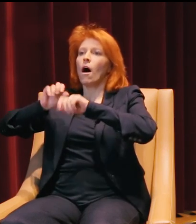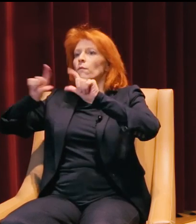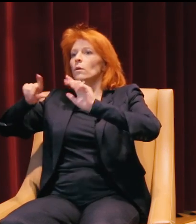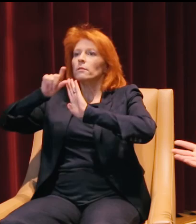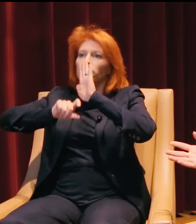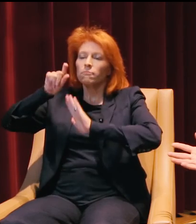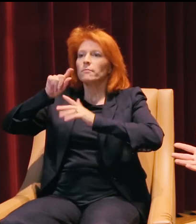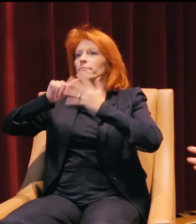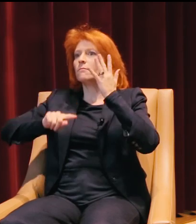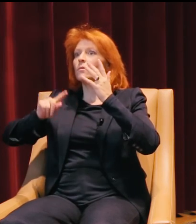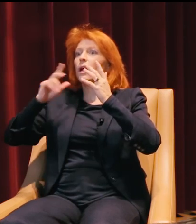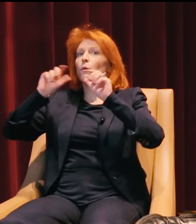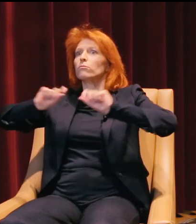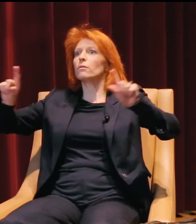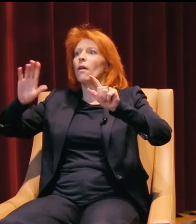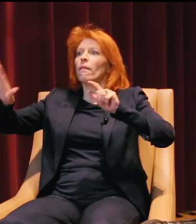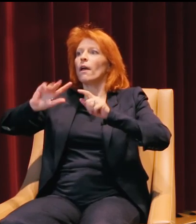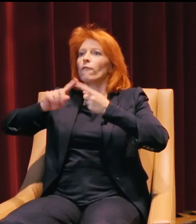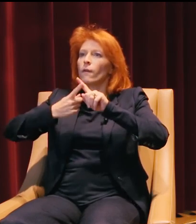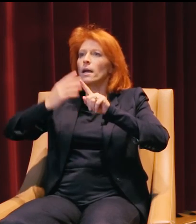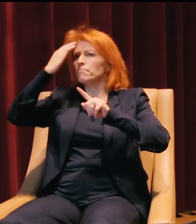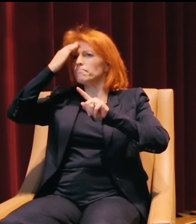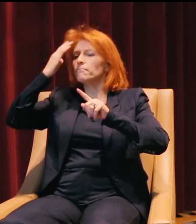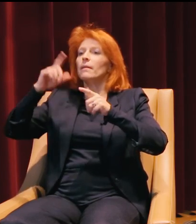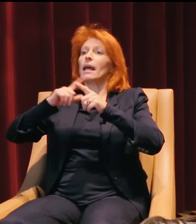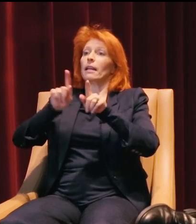tell everyone they know, but it also provides them with reward points